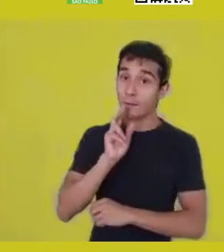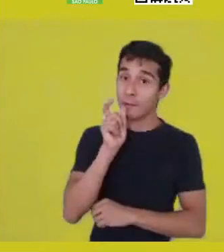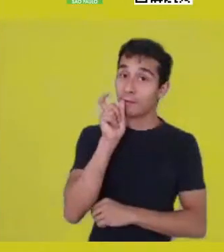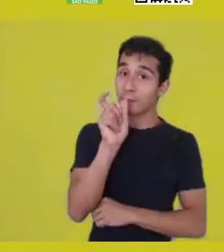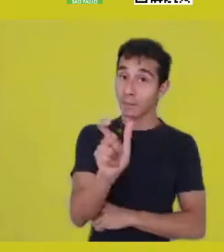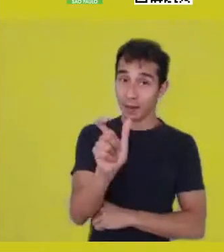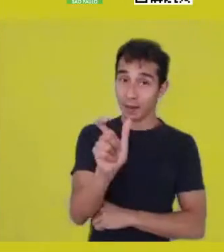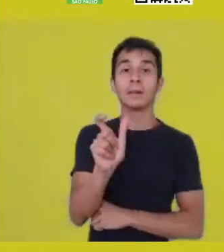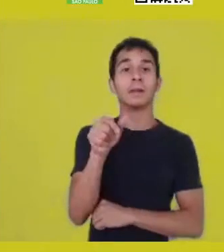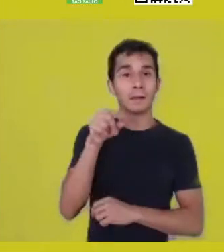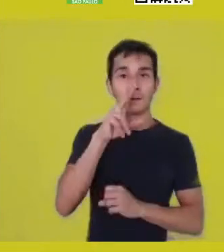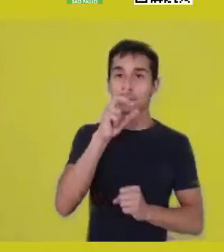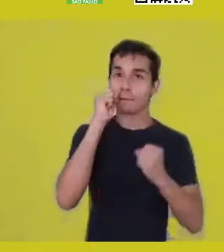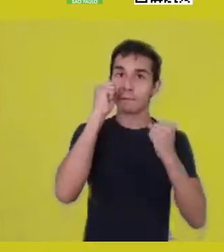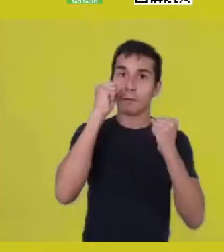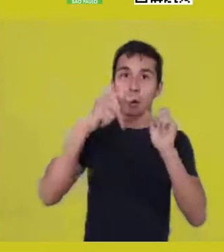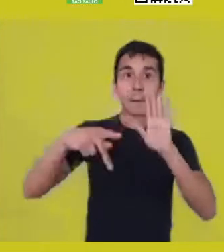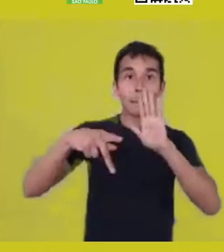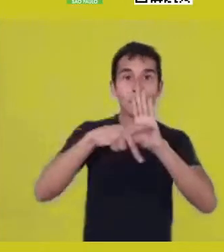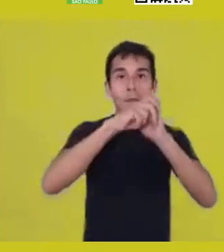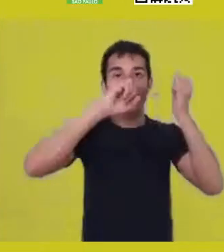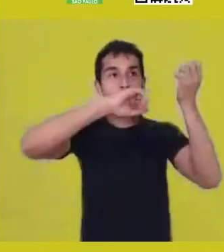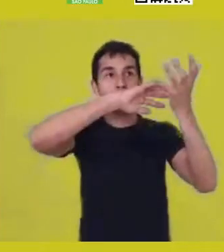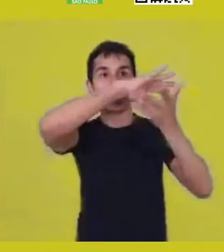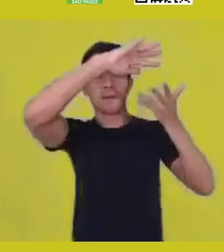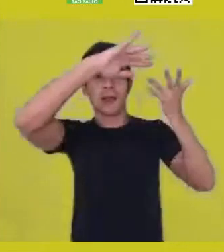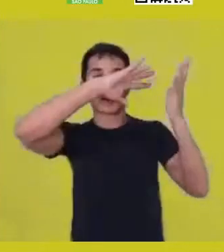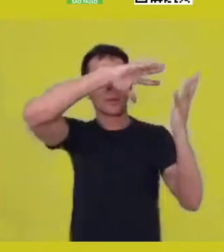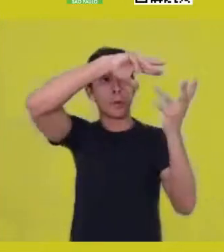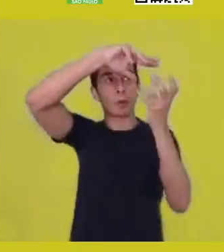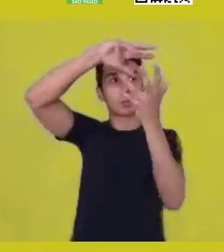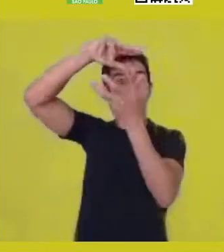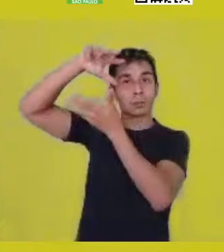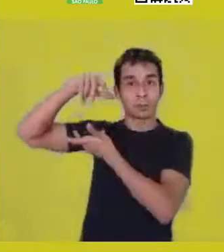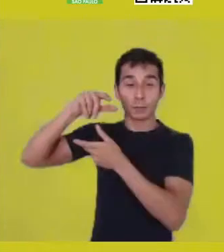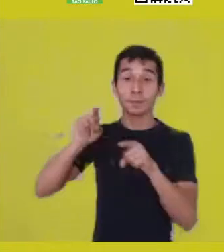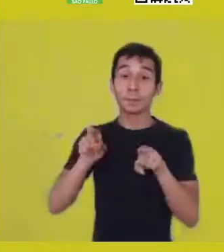Another element that I particularly like very much and really relate to